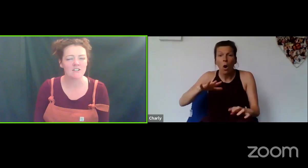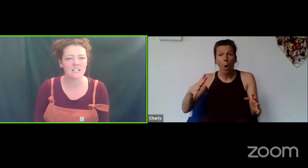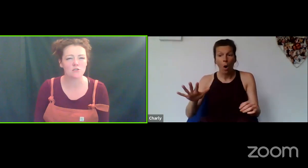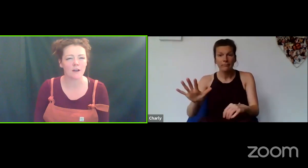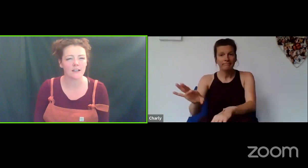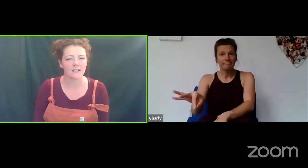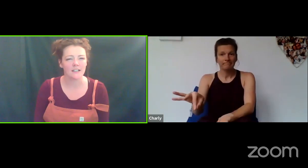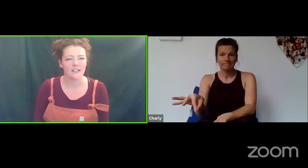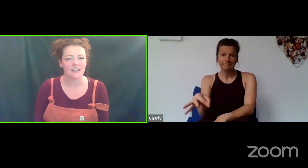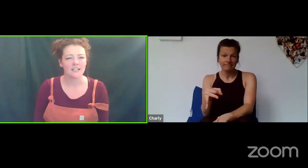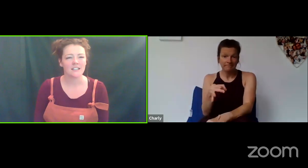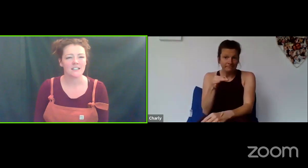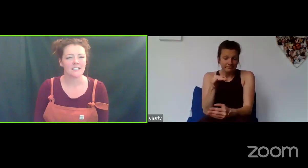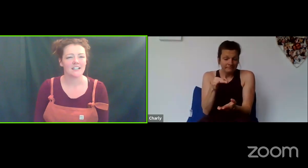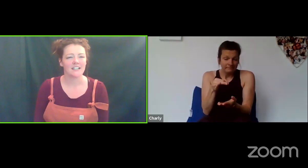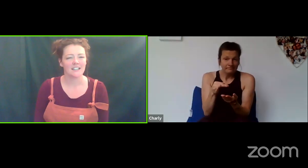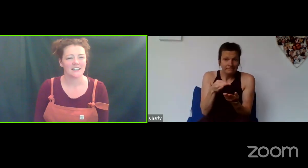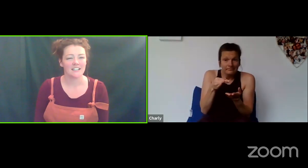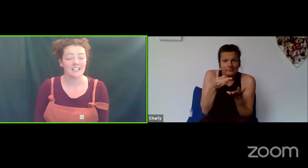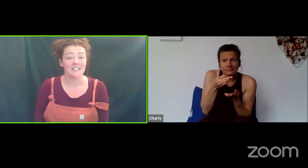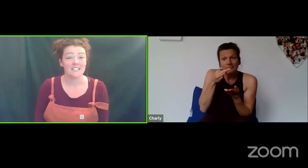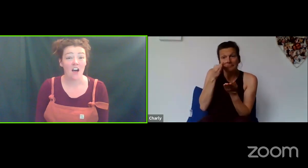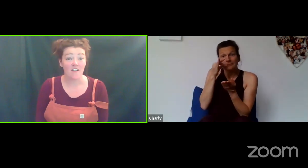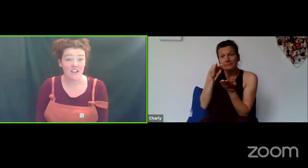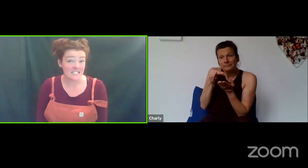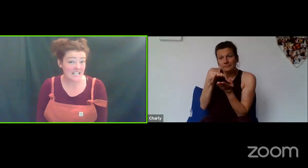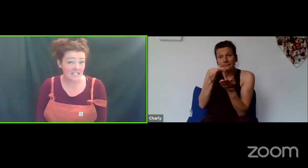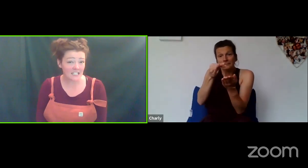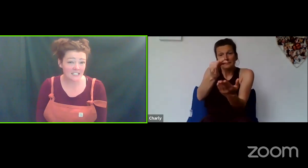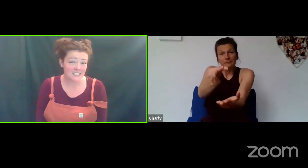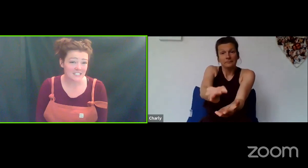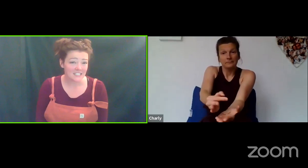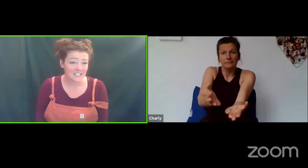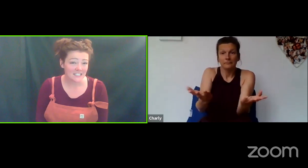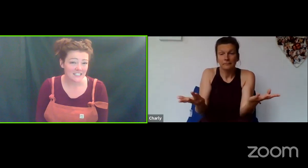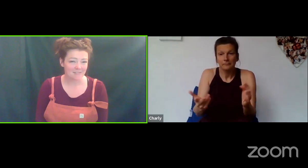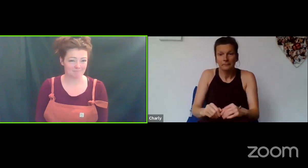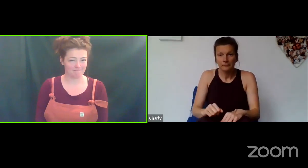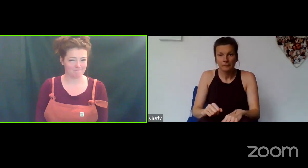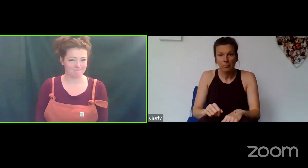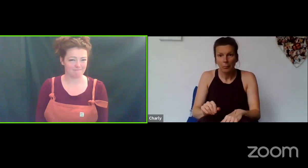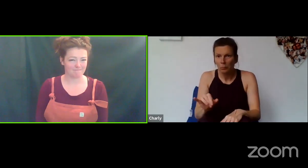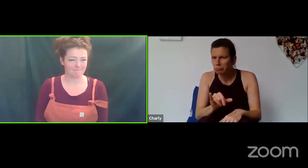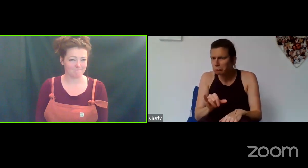How do they drink? Are they very delicate?